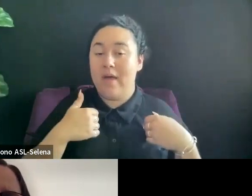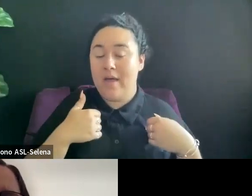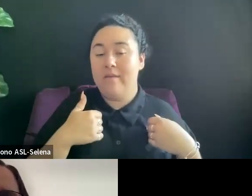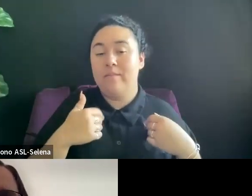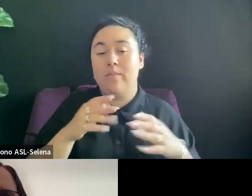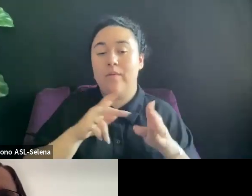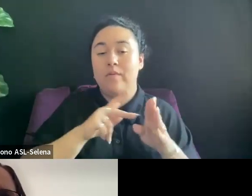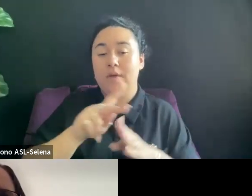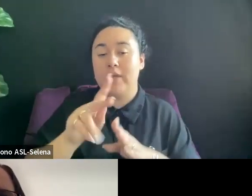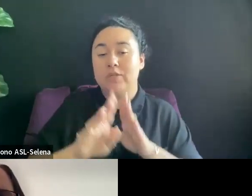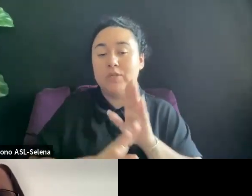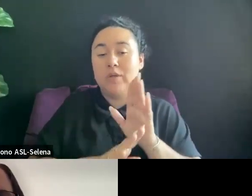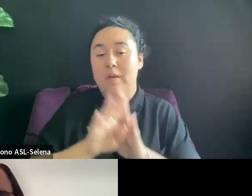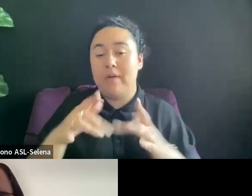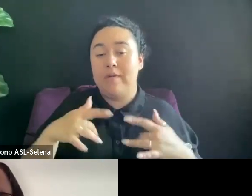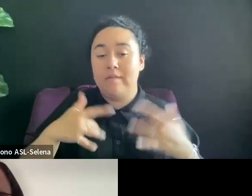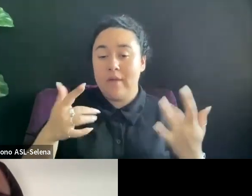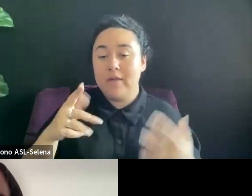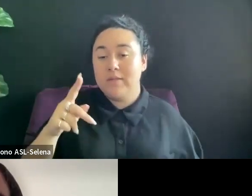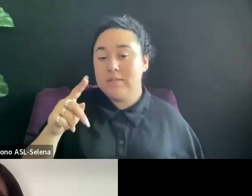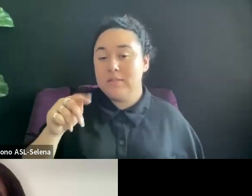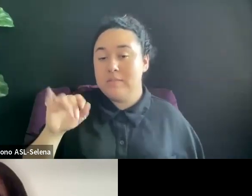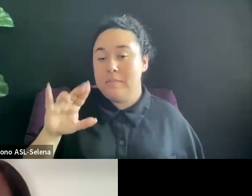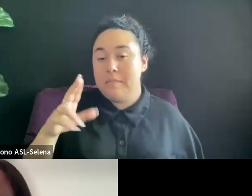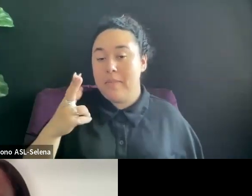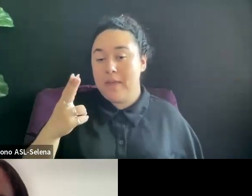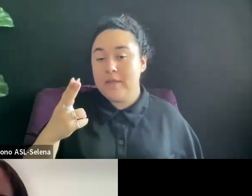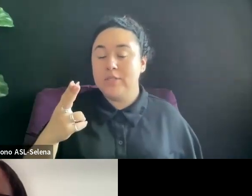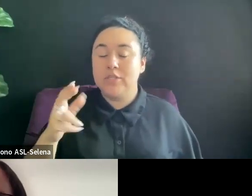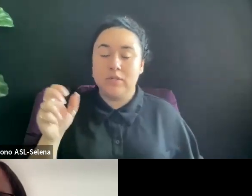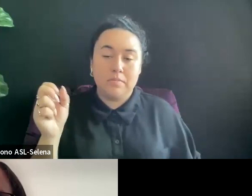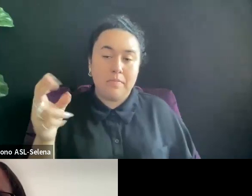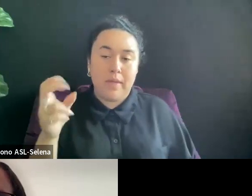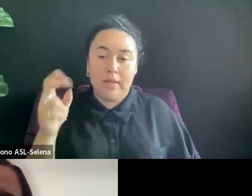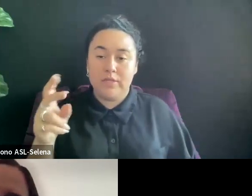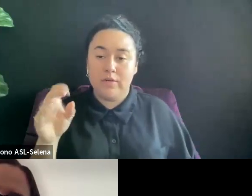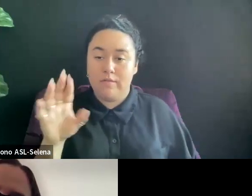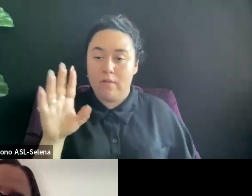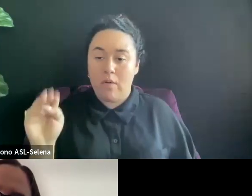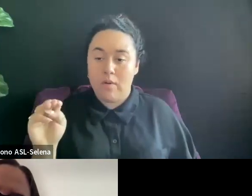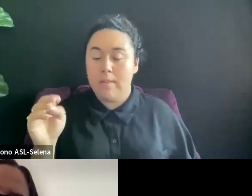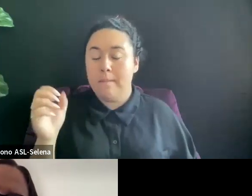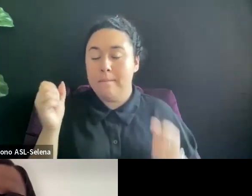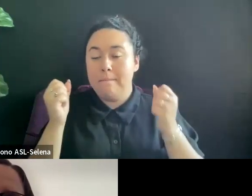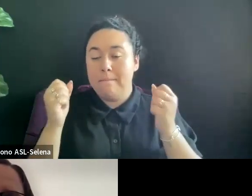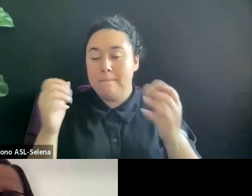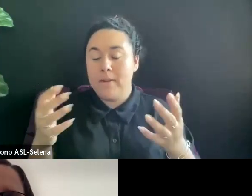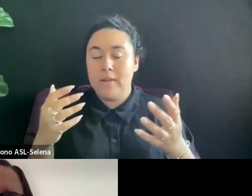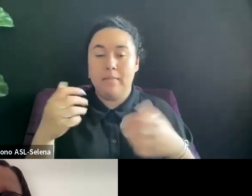ARE ONES THAT CREATE MEETINGS. I KNOW HOT DOCS IS ONE.